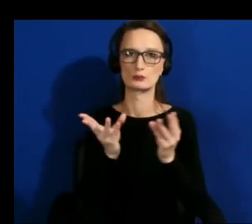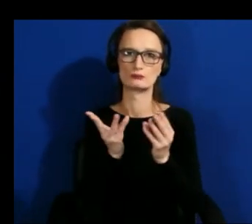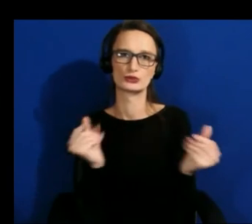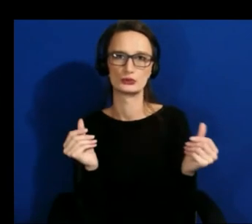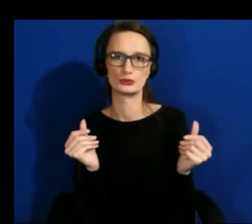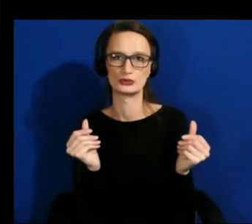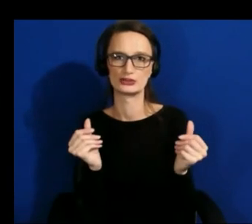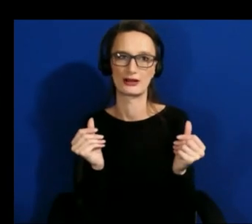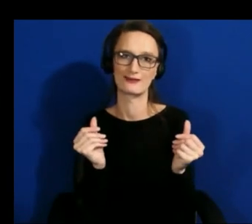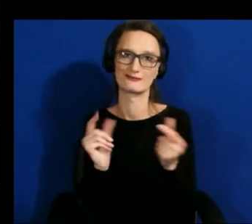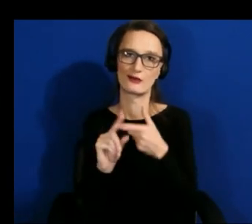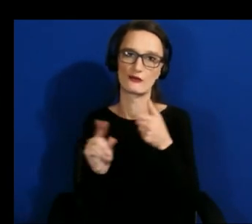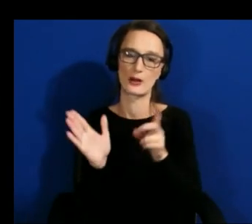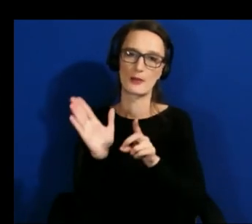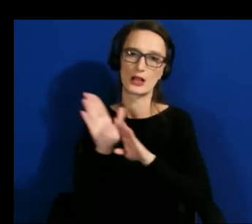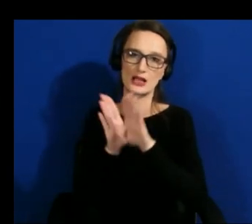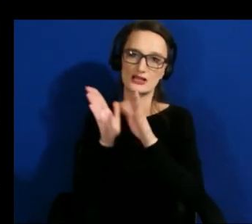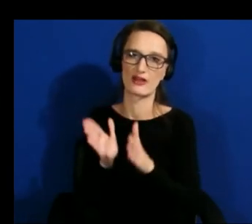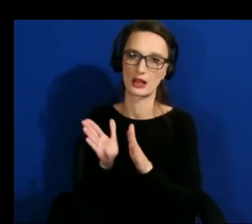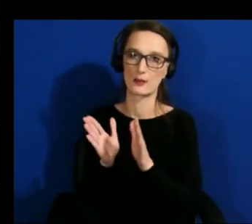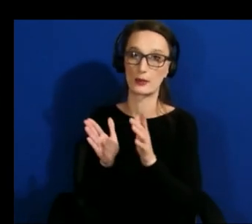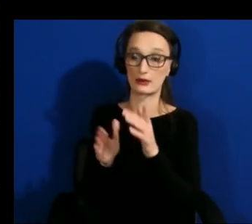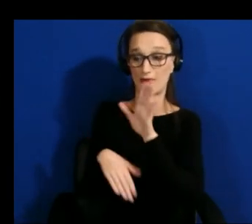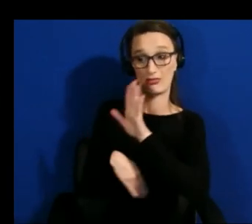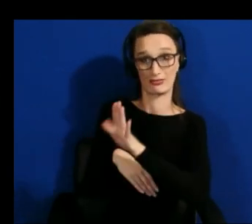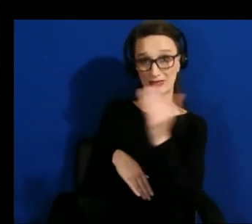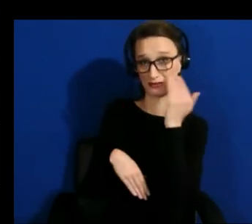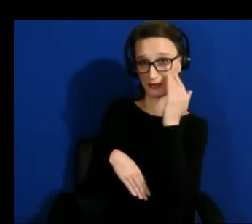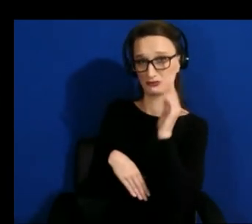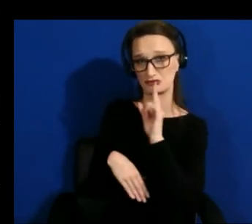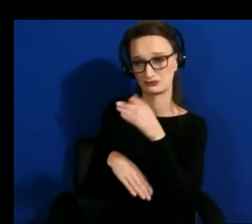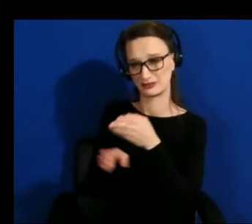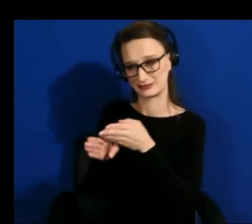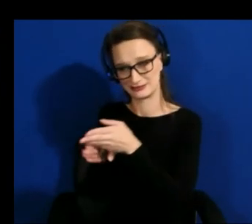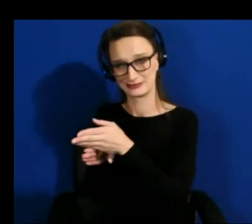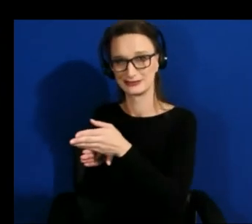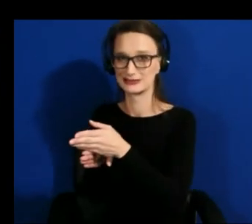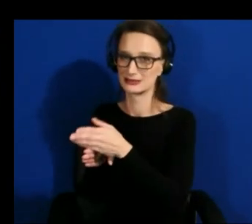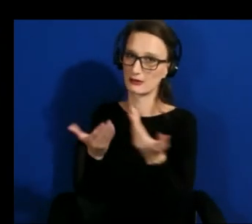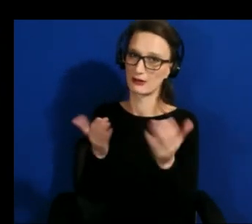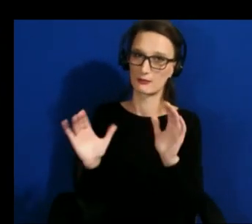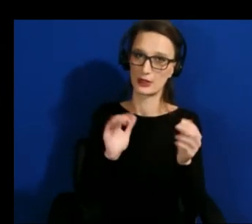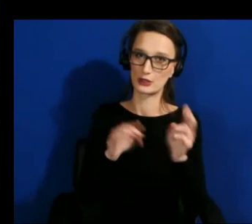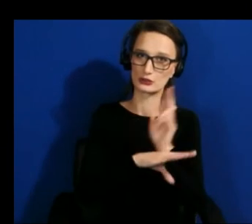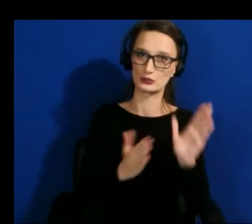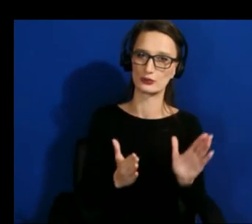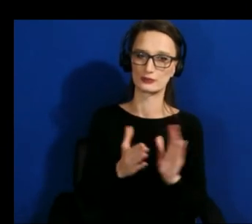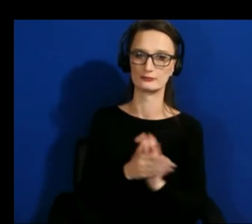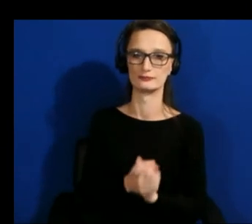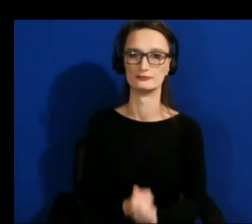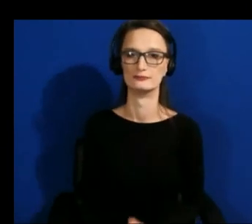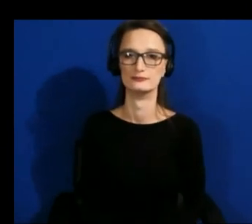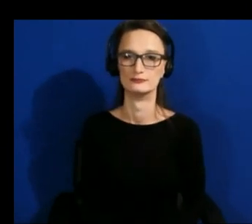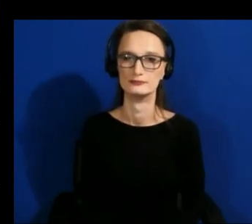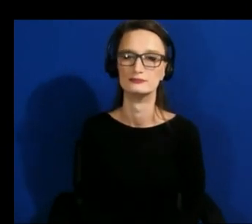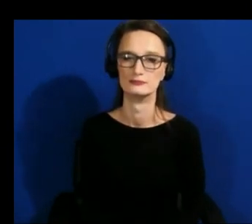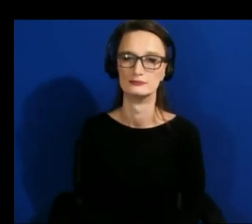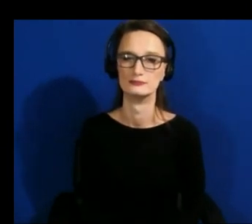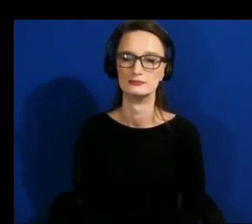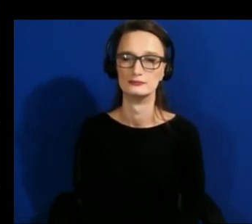knowledge so those are a couple of the challenges i could kind of think of so far great thank you um